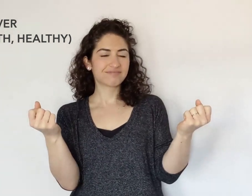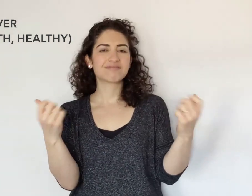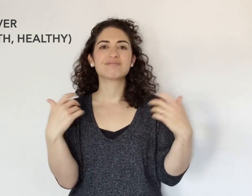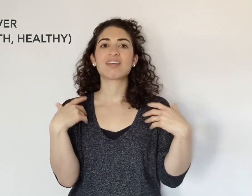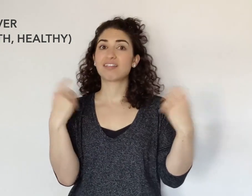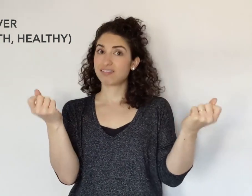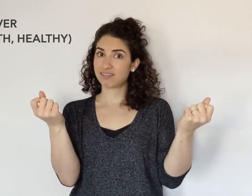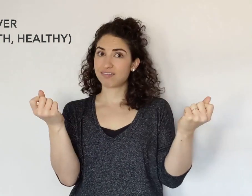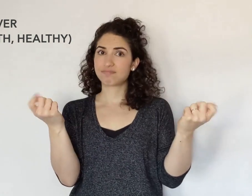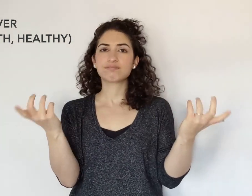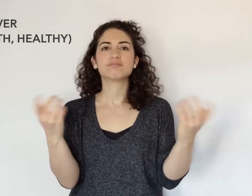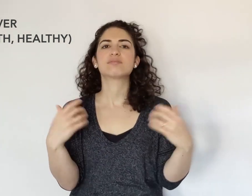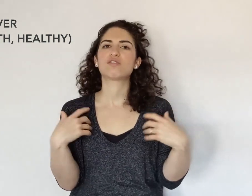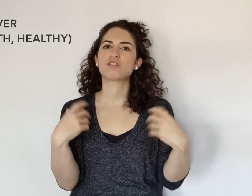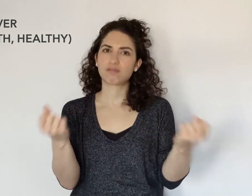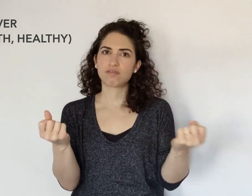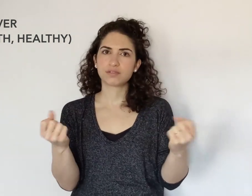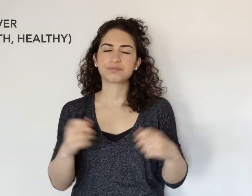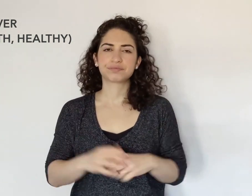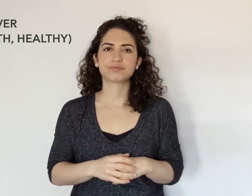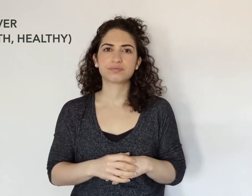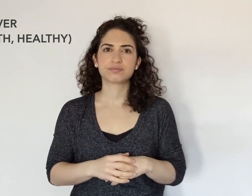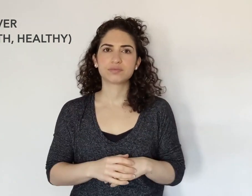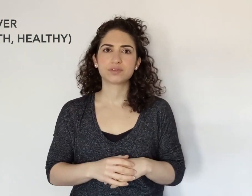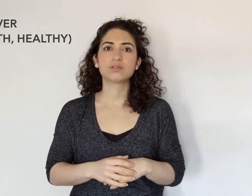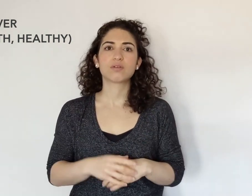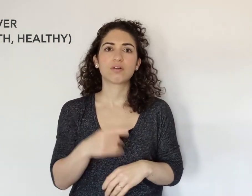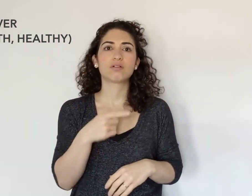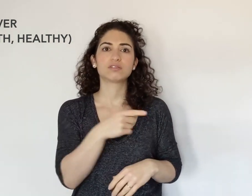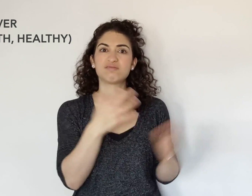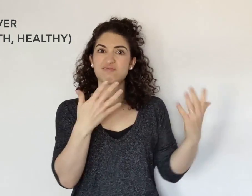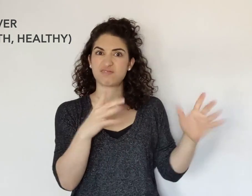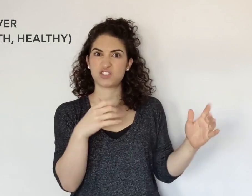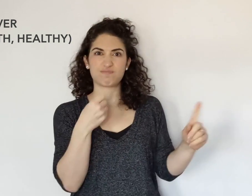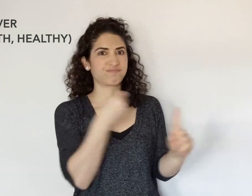To become healthy again: RECOVER.